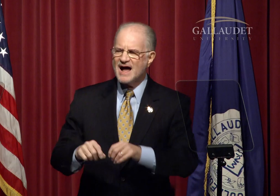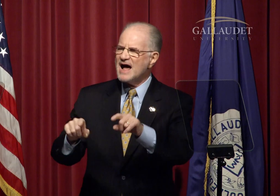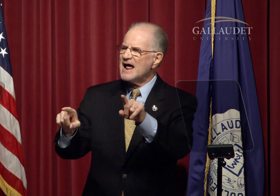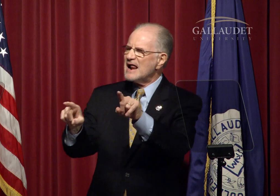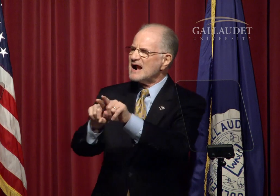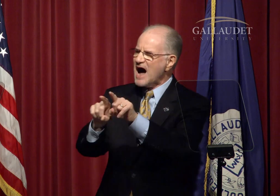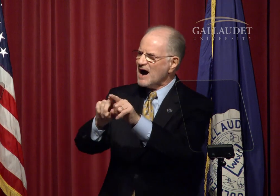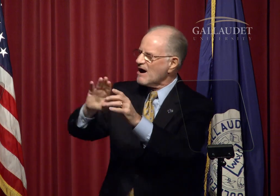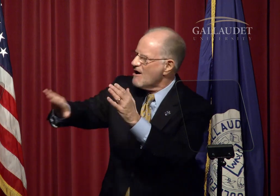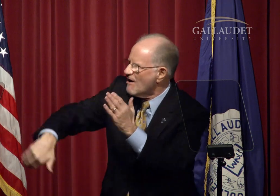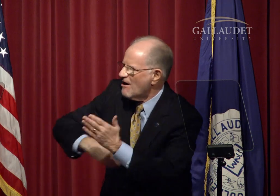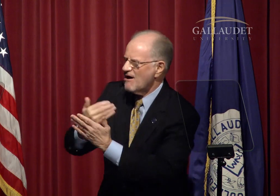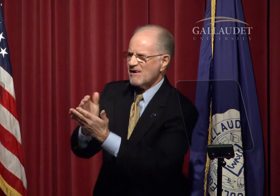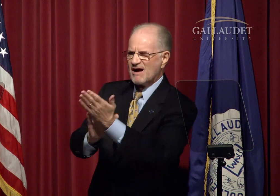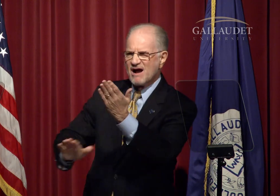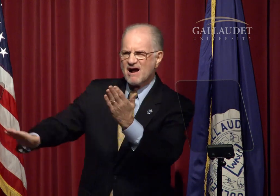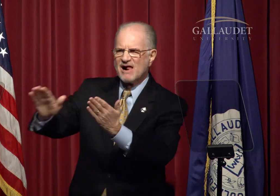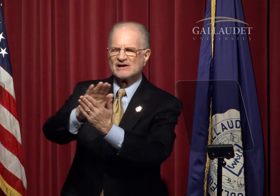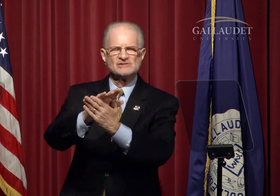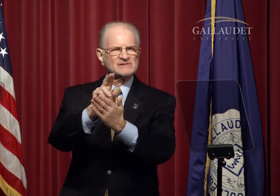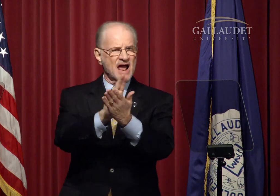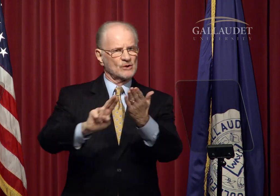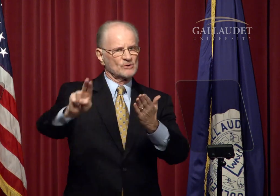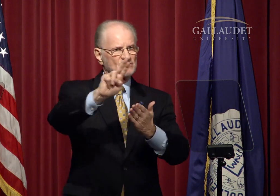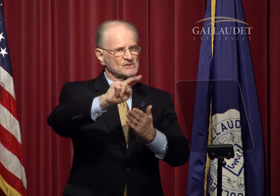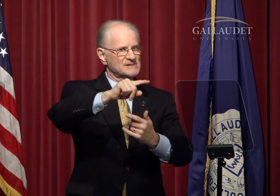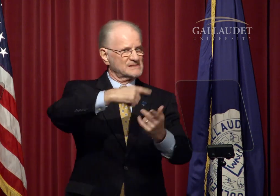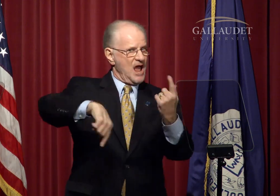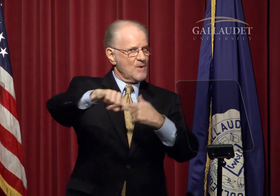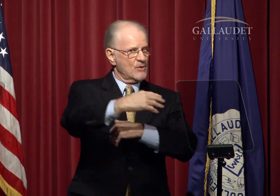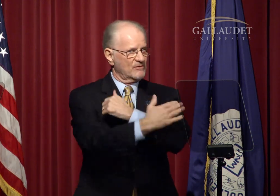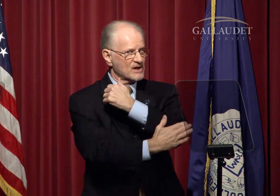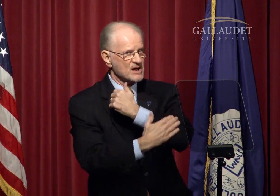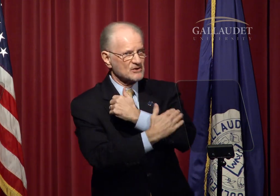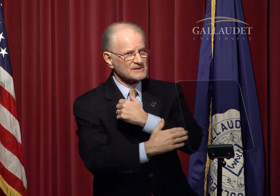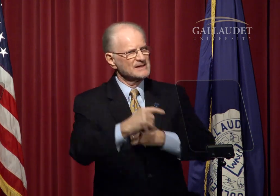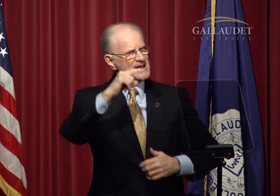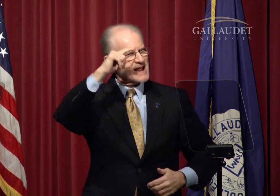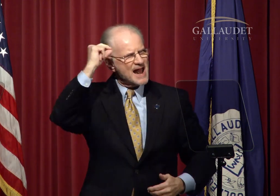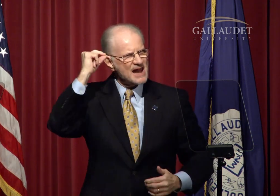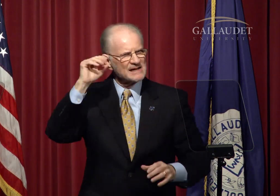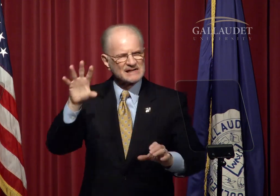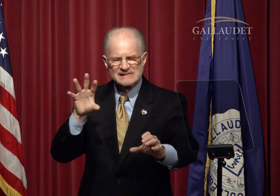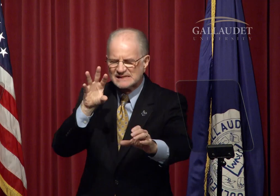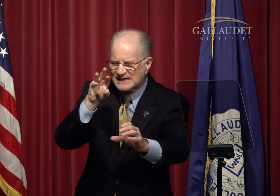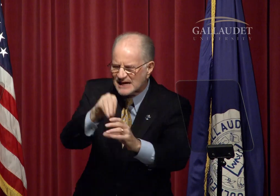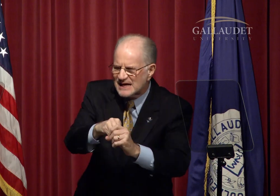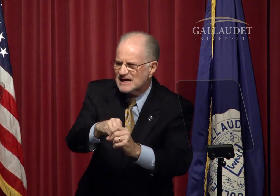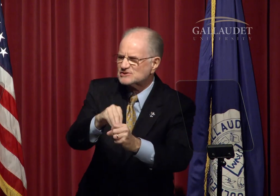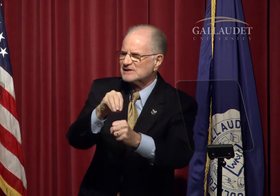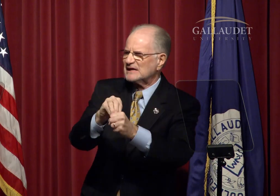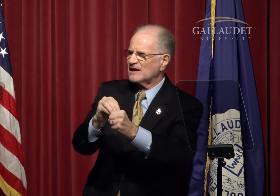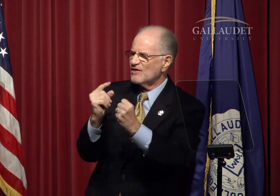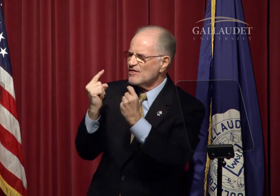Like all colleges and universities around the country,